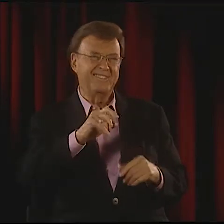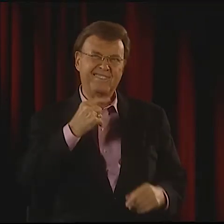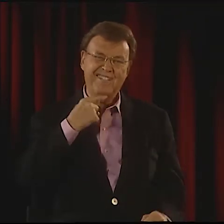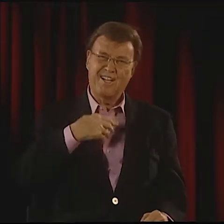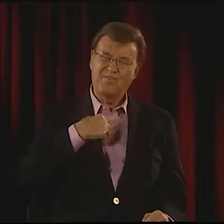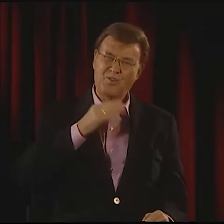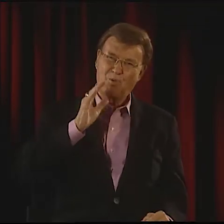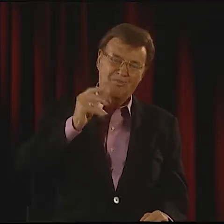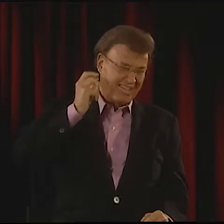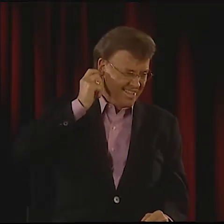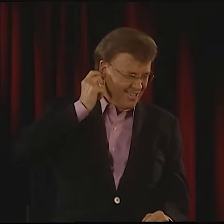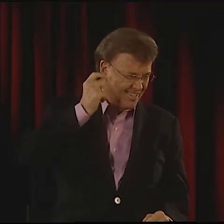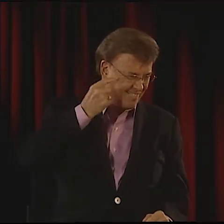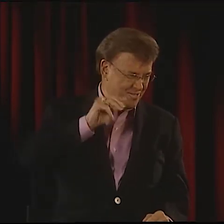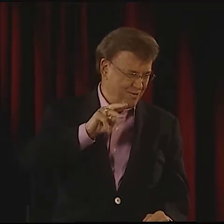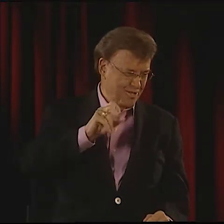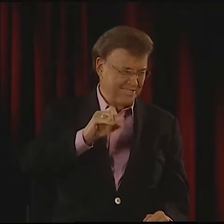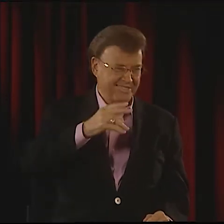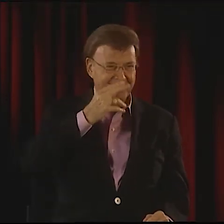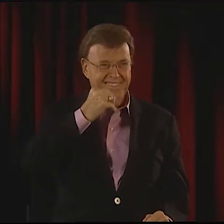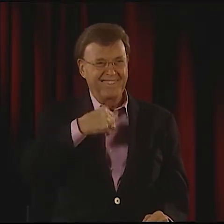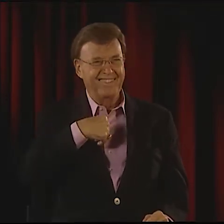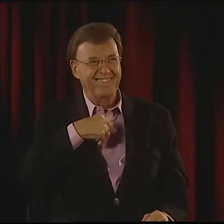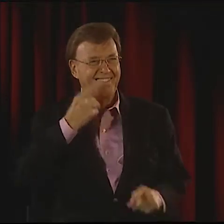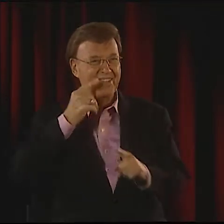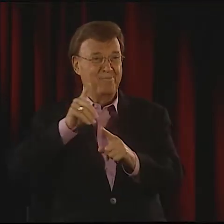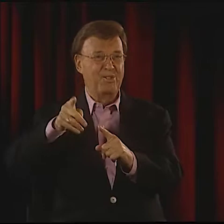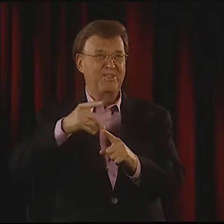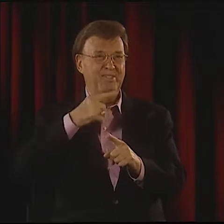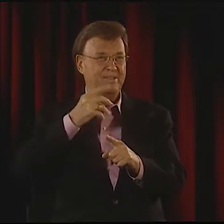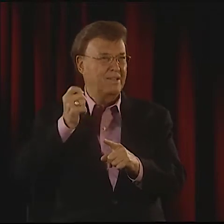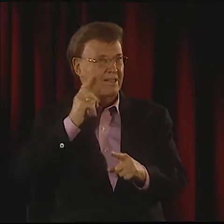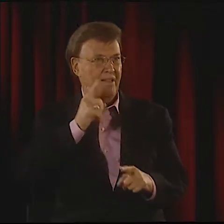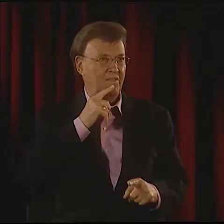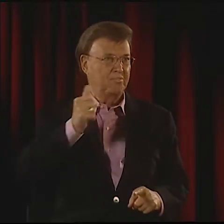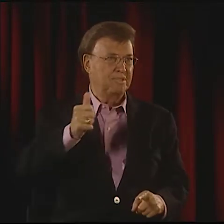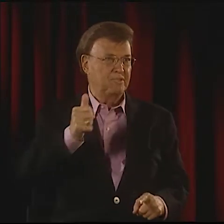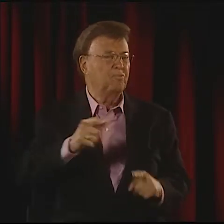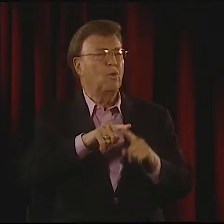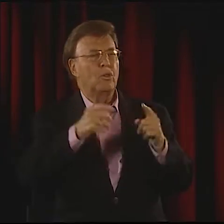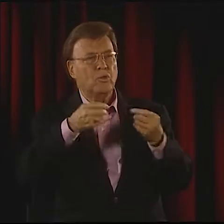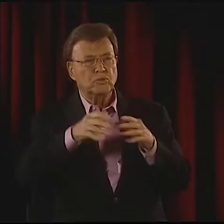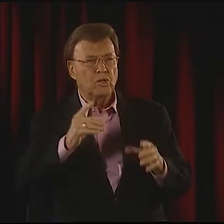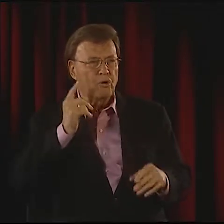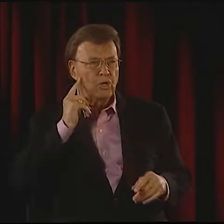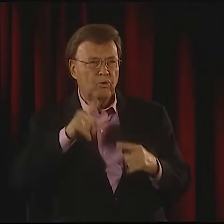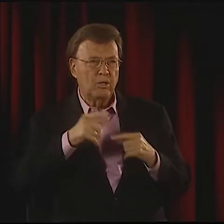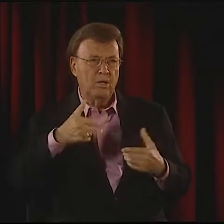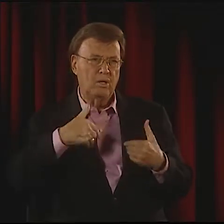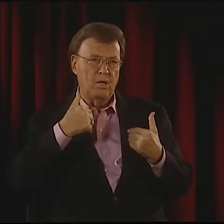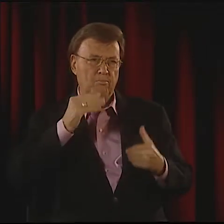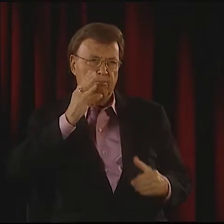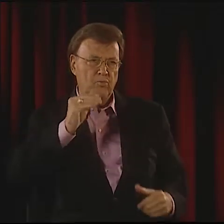HE DOES A LOT OF WRITTEN ENGLISH. MOSTLY HIS WORK IS WRITTEN ENGLISH OF THE EAR, FOR THE MUSICALITY OF IT.